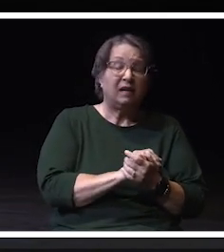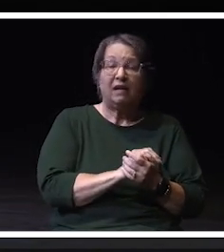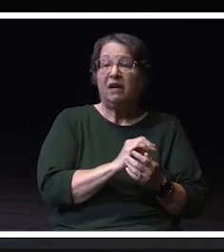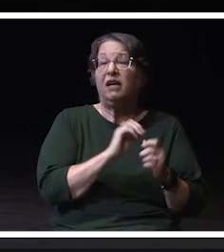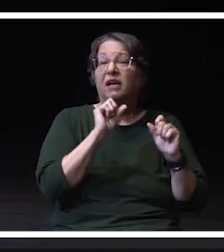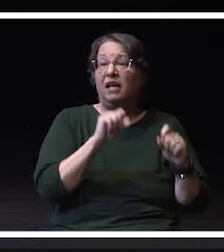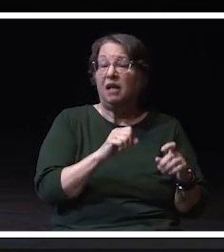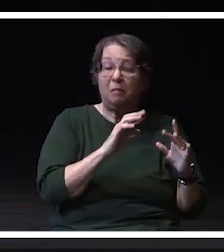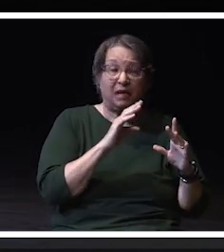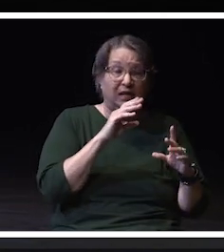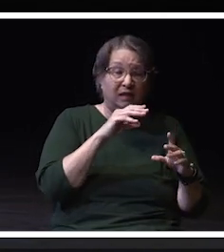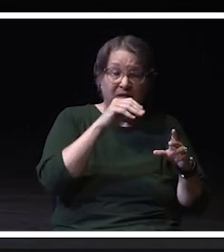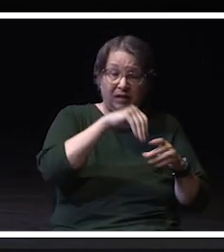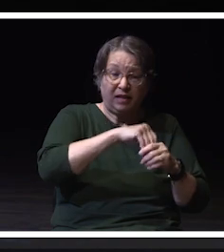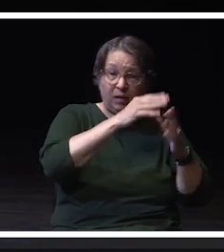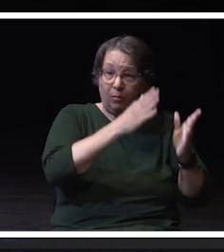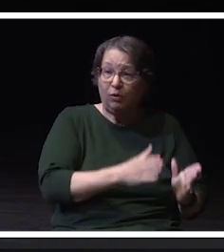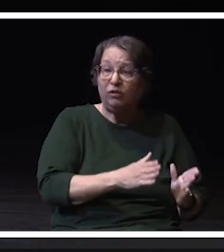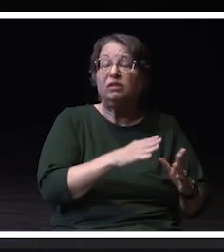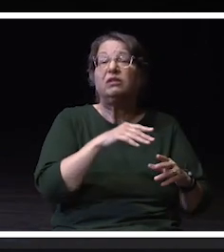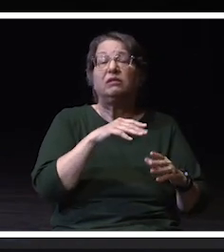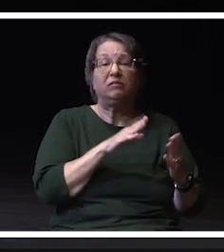The collaboration with these efforts